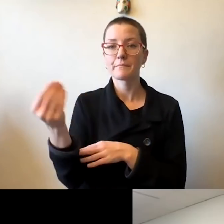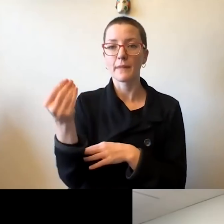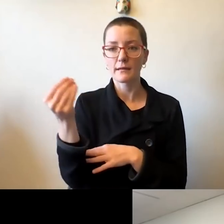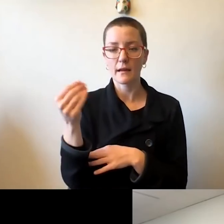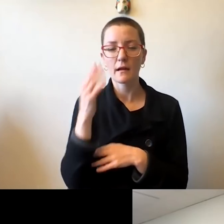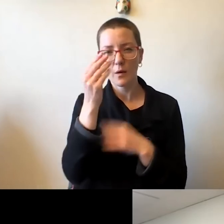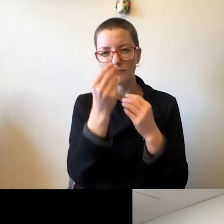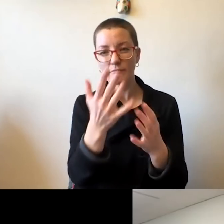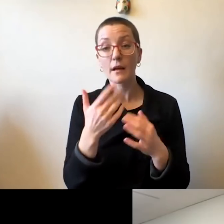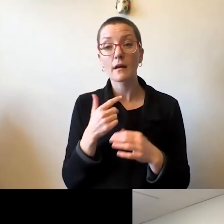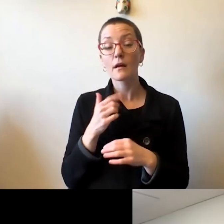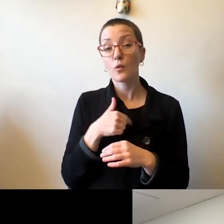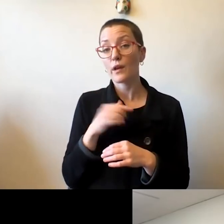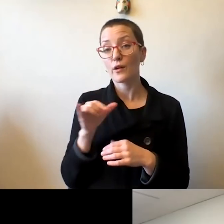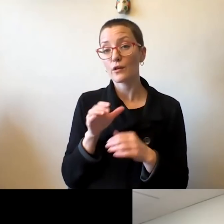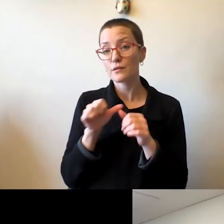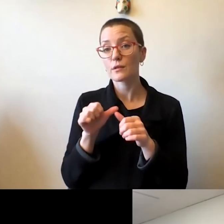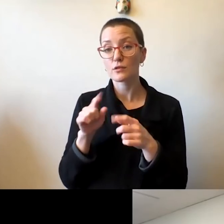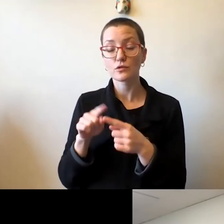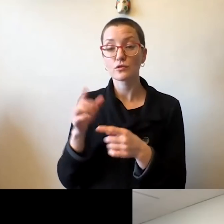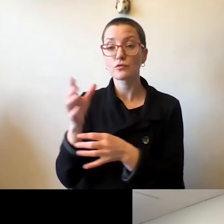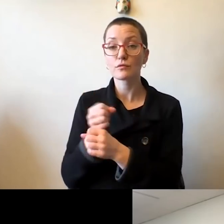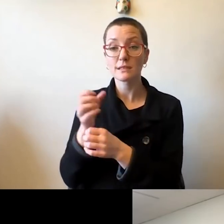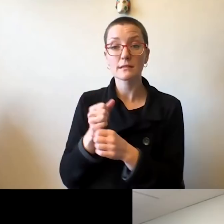to receive recommendations, suggestions by our students